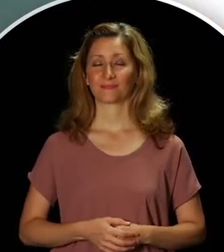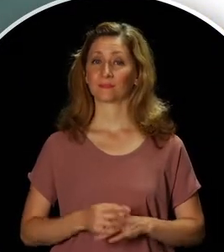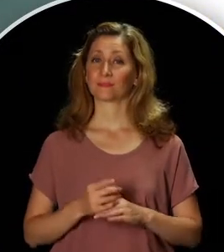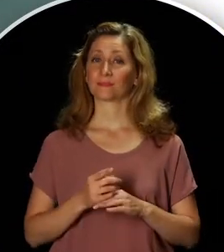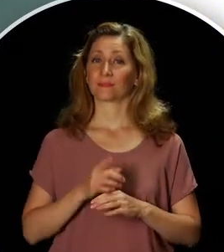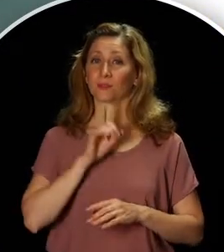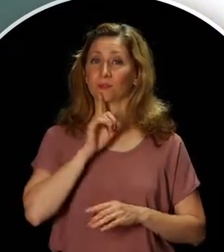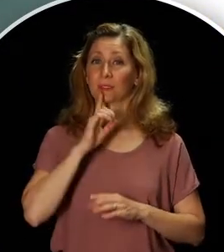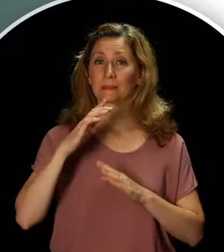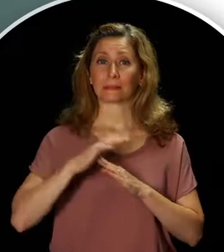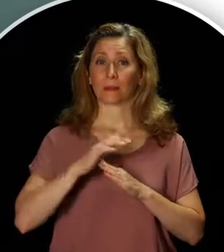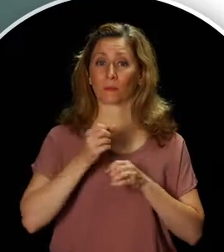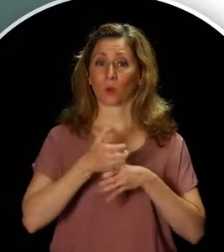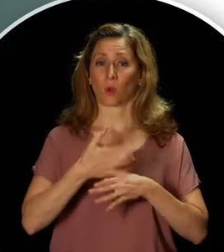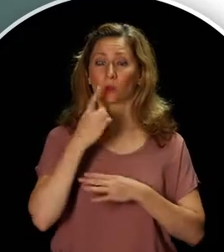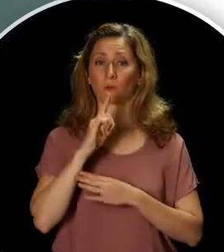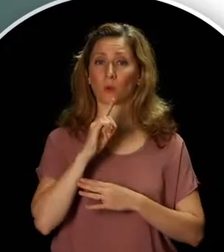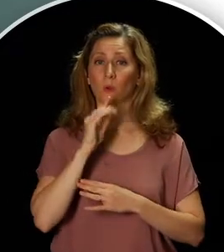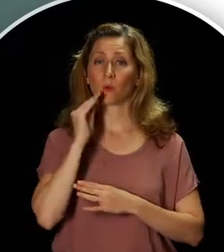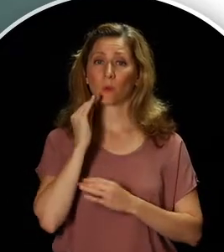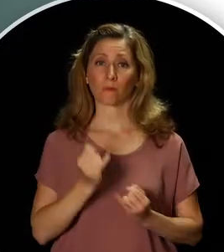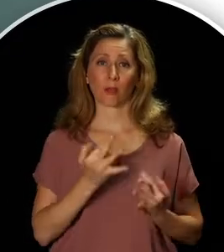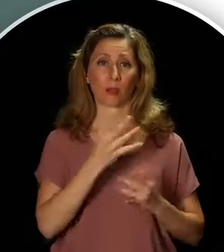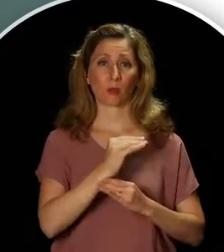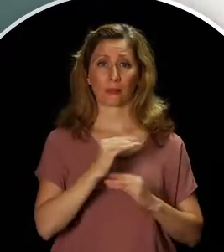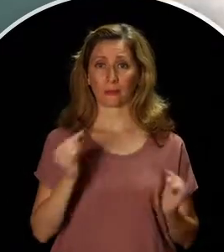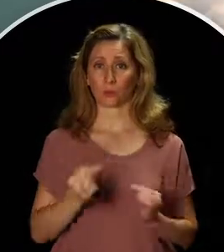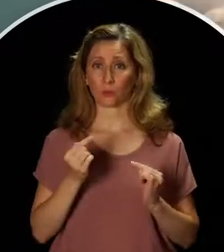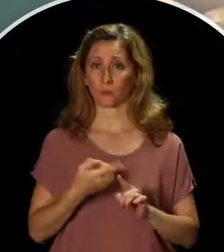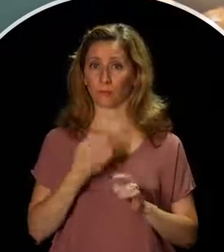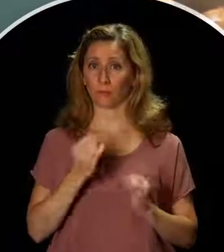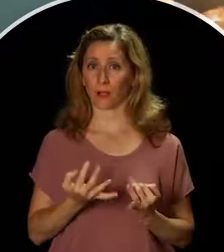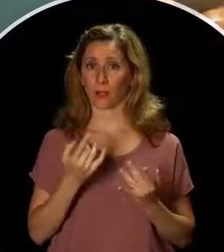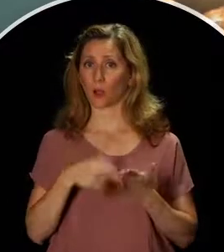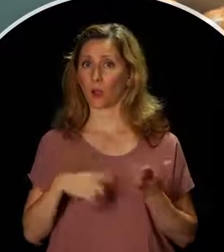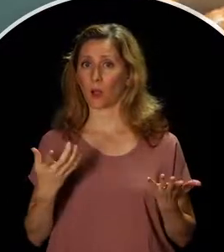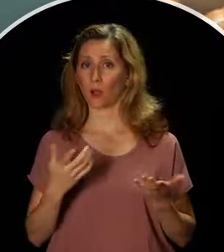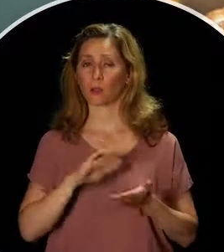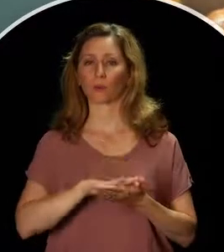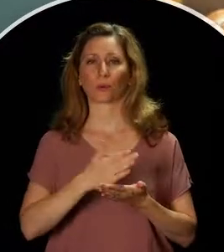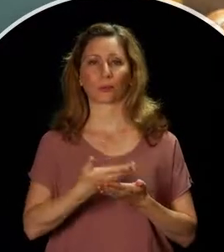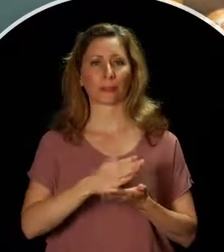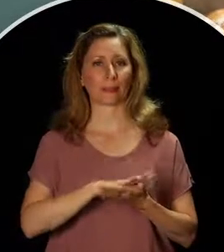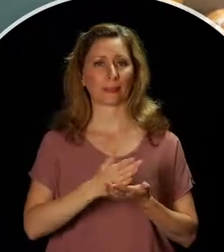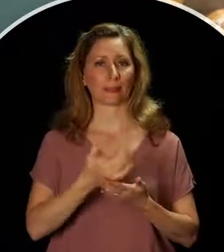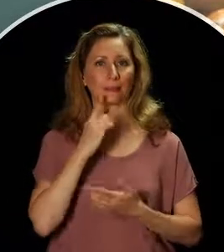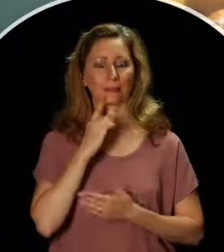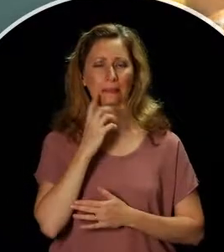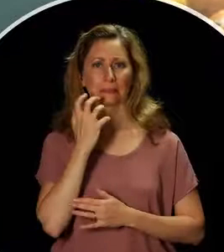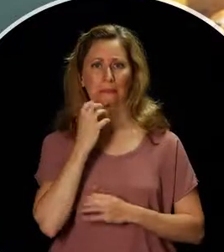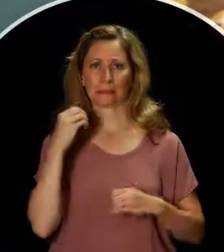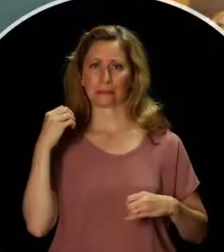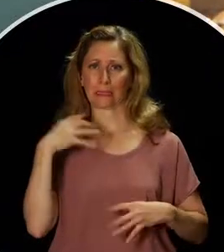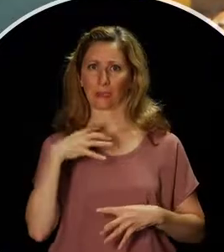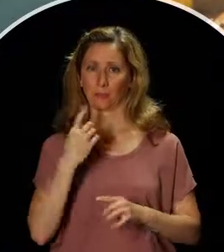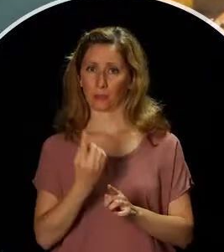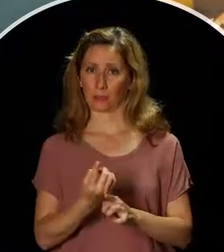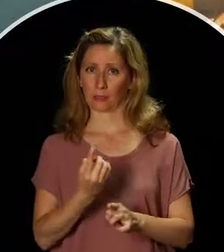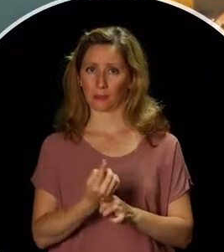[Narrator] Cooking is the number one cause of both home fires and home fire injuries. That sounds scary, doesn't it?